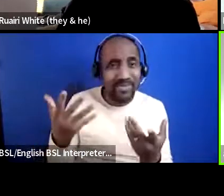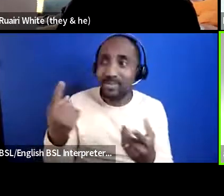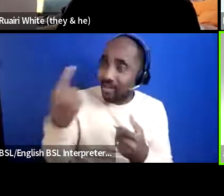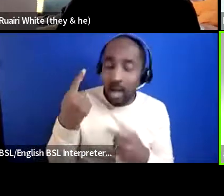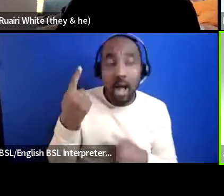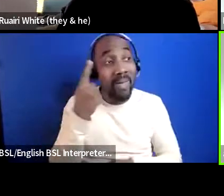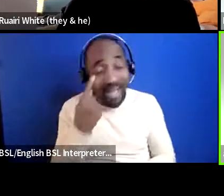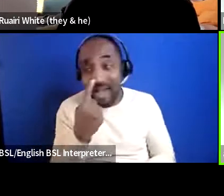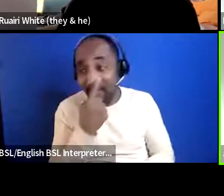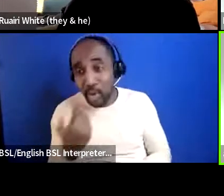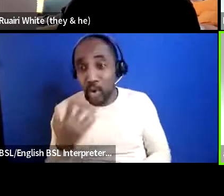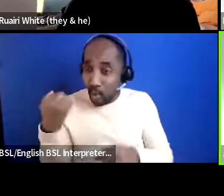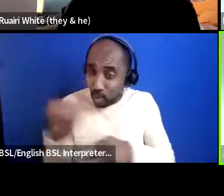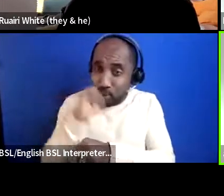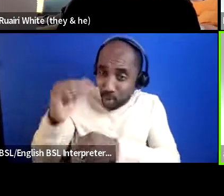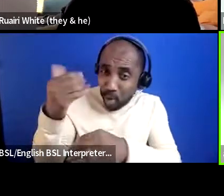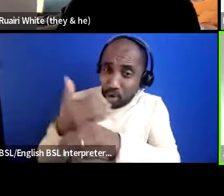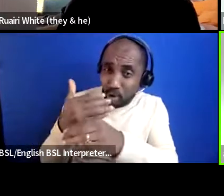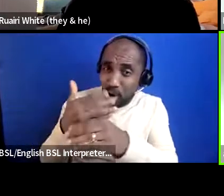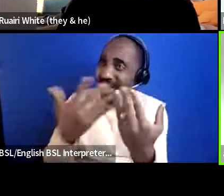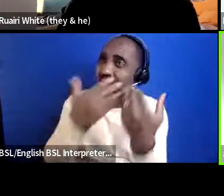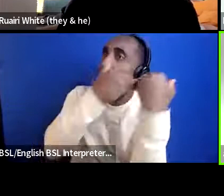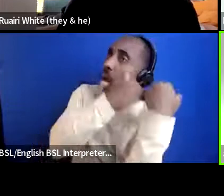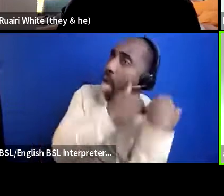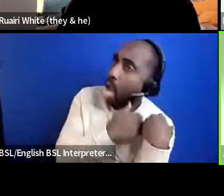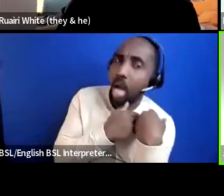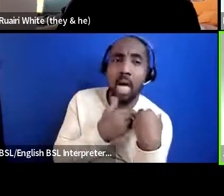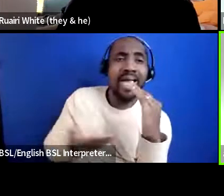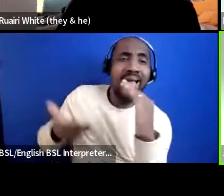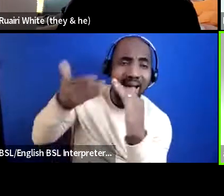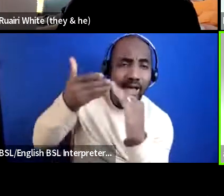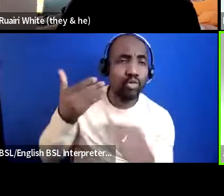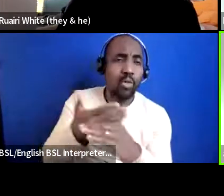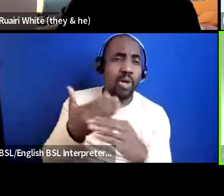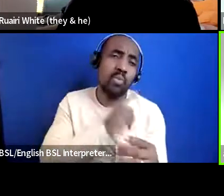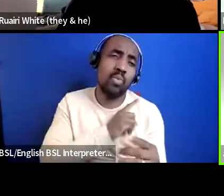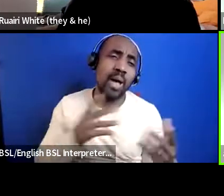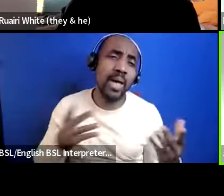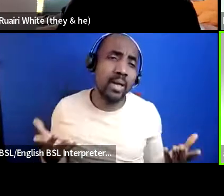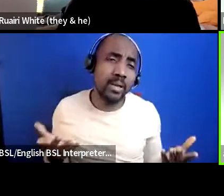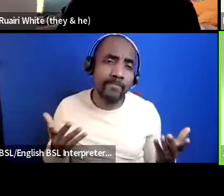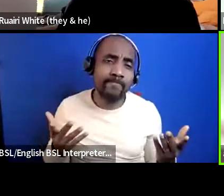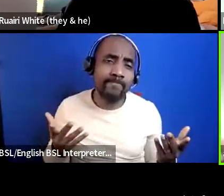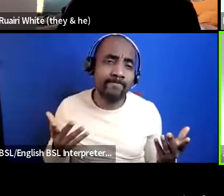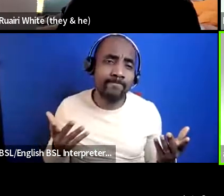doing your job for you but now you're making us work twice as hard um to even be on the table